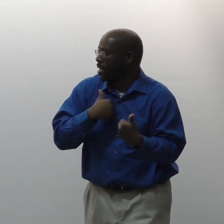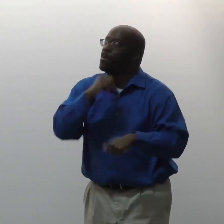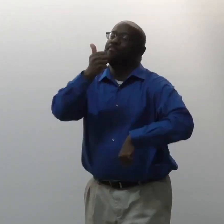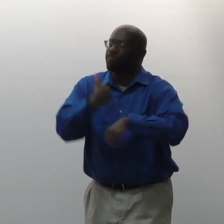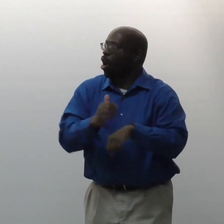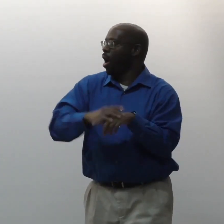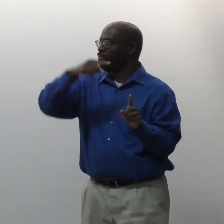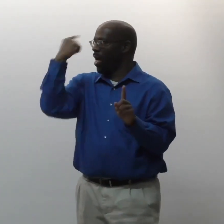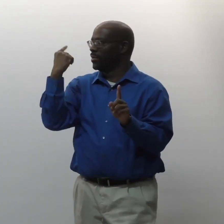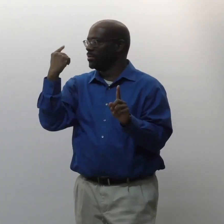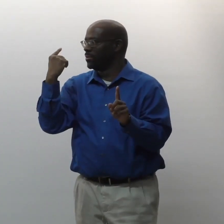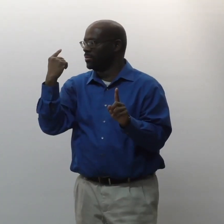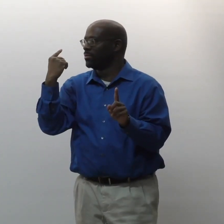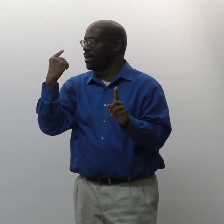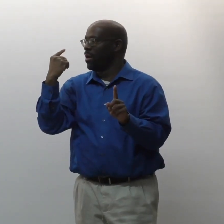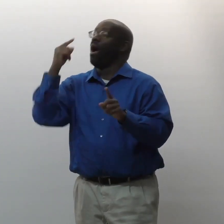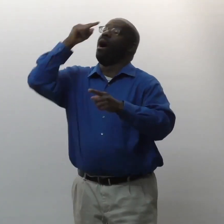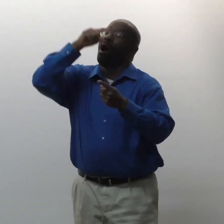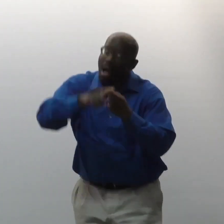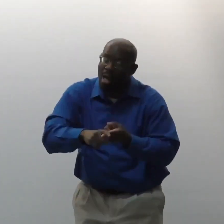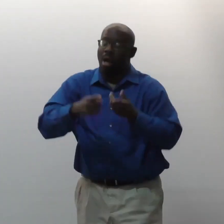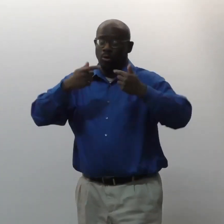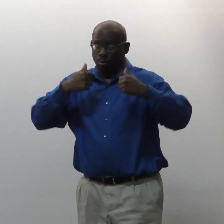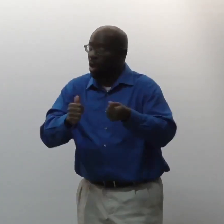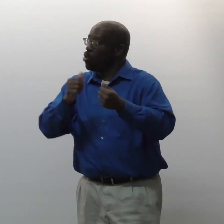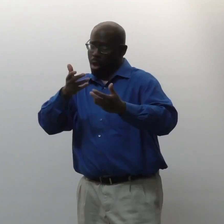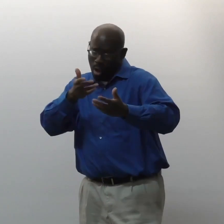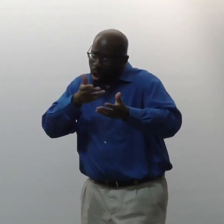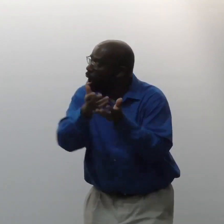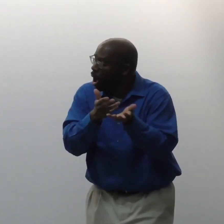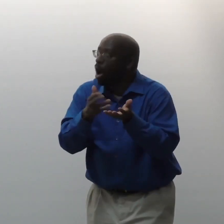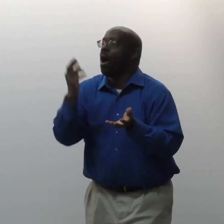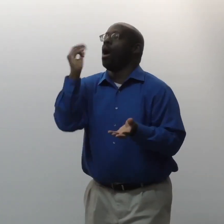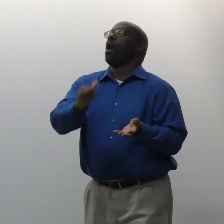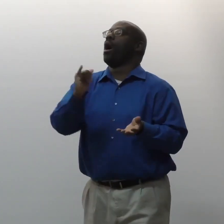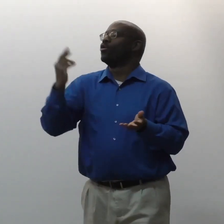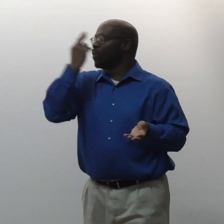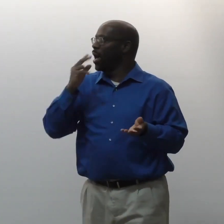And how they want to connect with me is based on my Blackness. And then when we try to communicate,